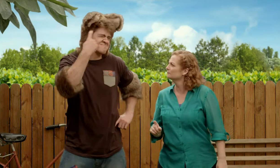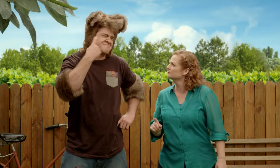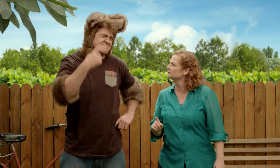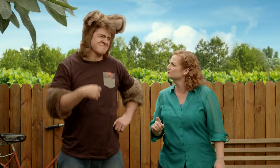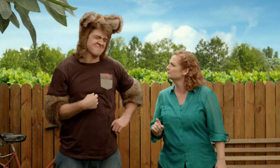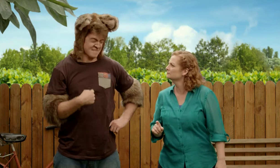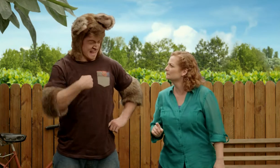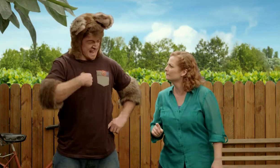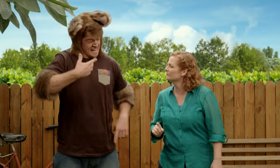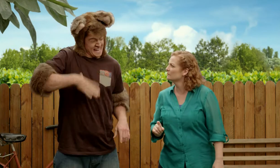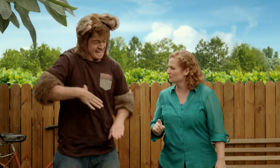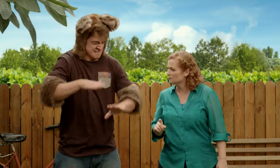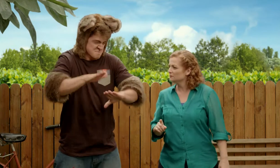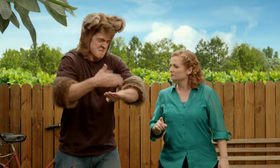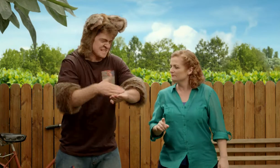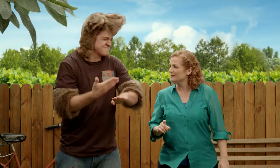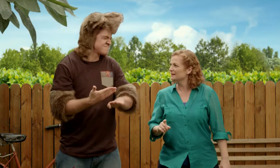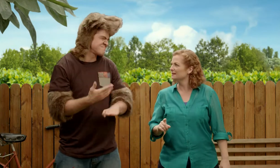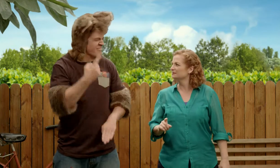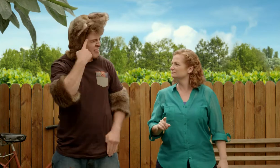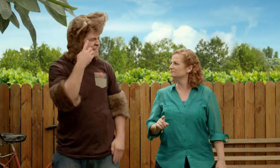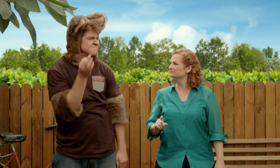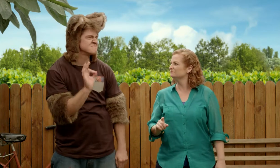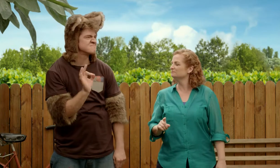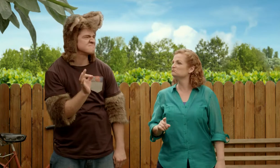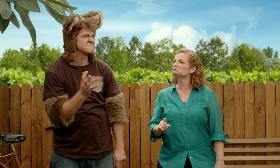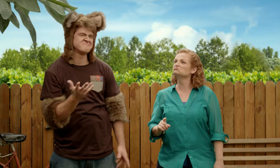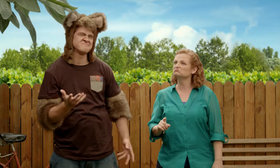Sally, I was just thinking, I don't really want a pet anymore.